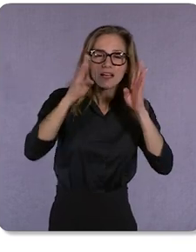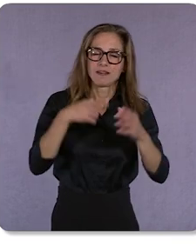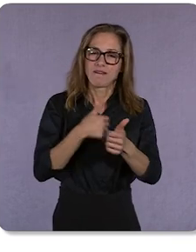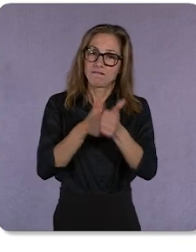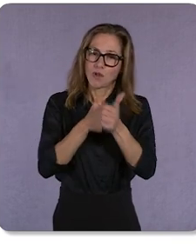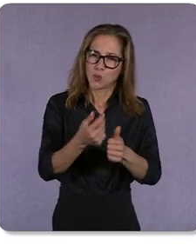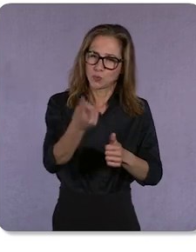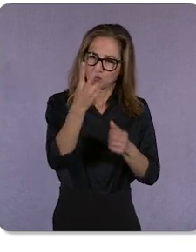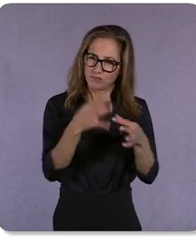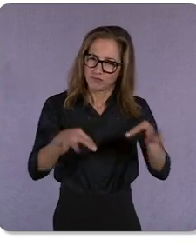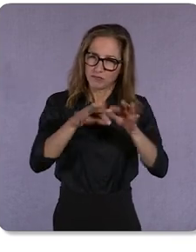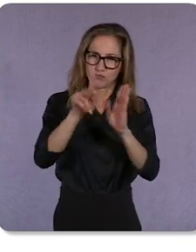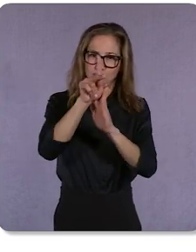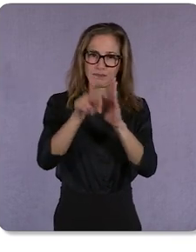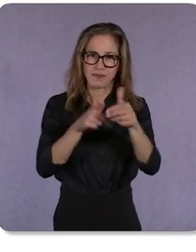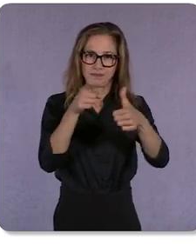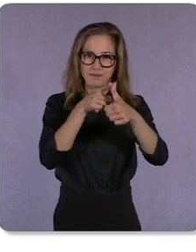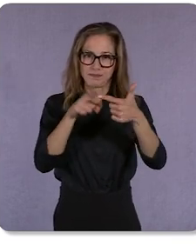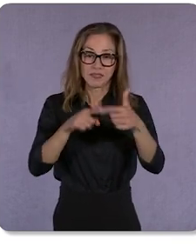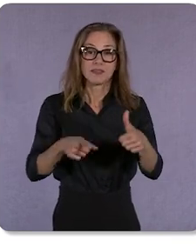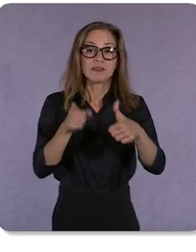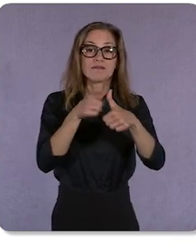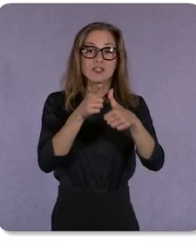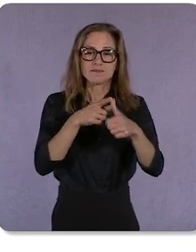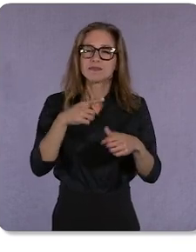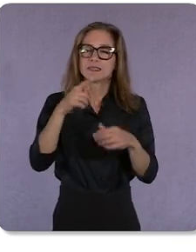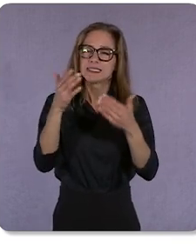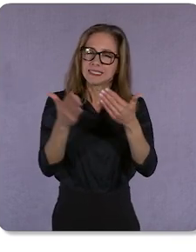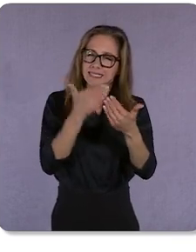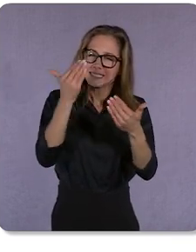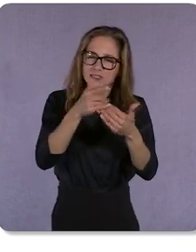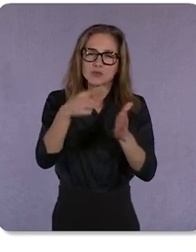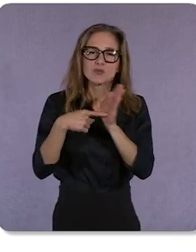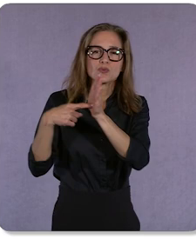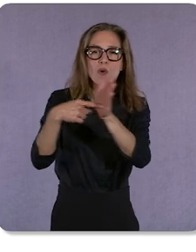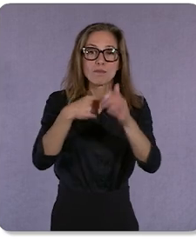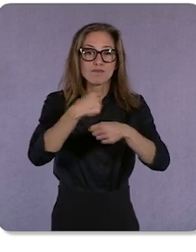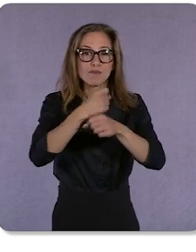First, to make it easy for you to show your products across Google and showcase the information